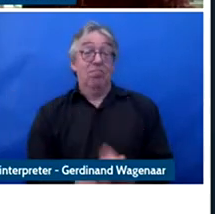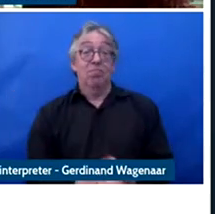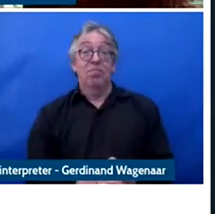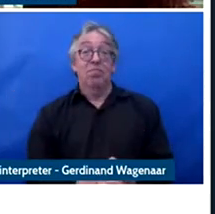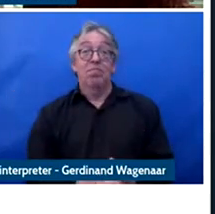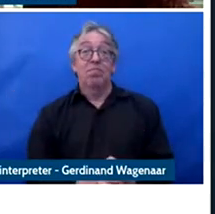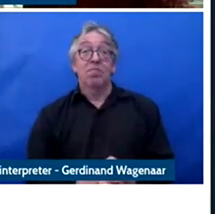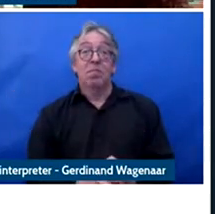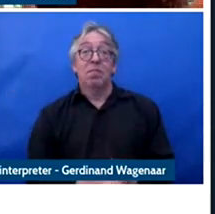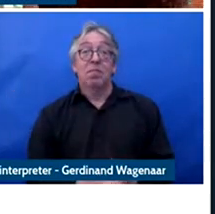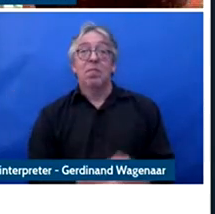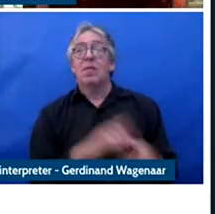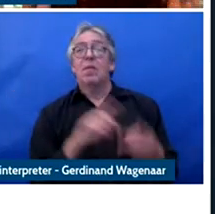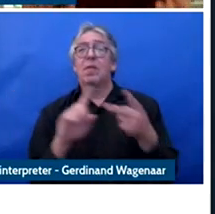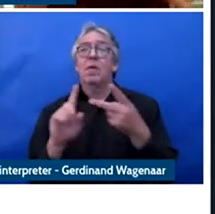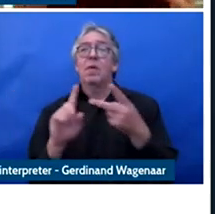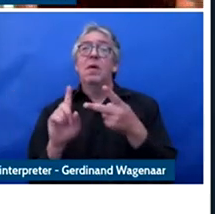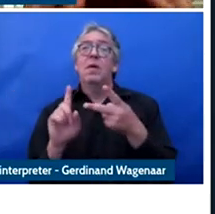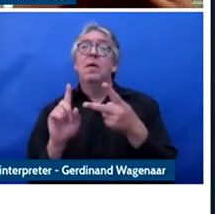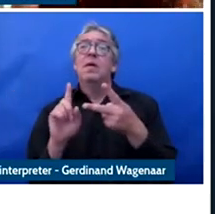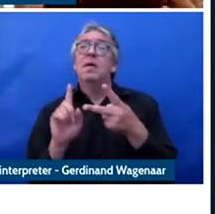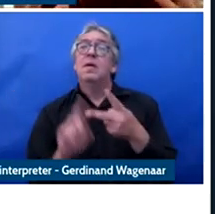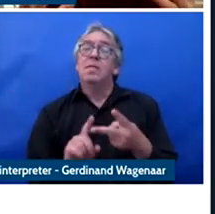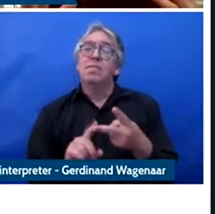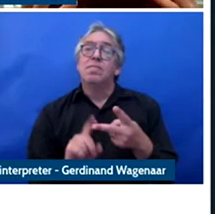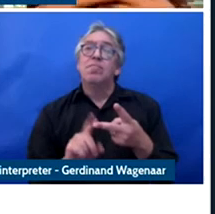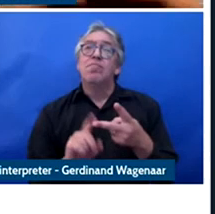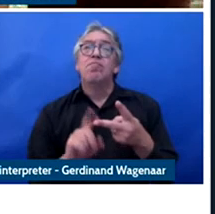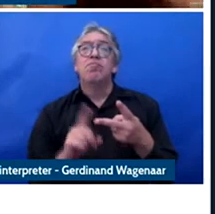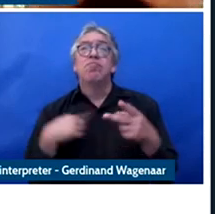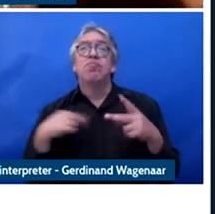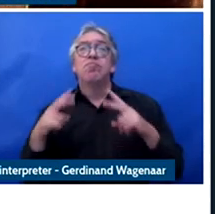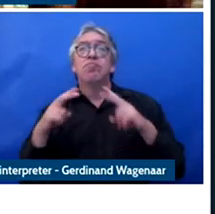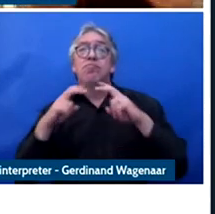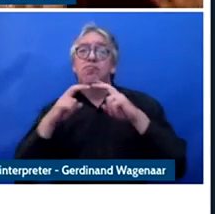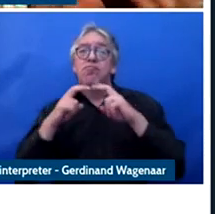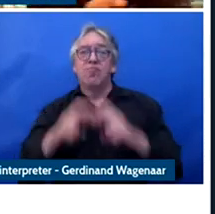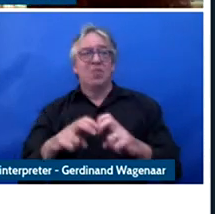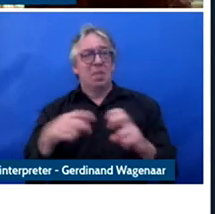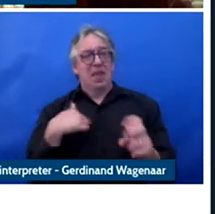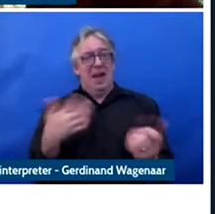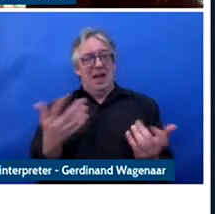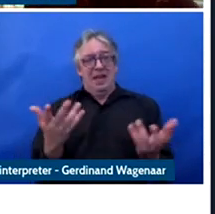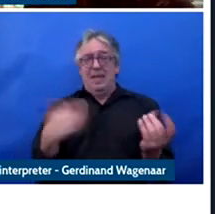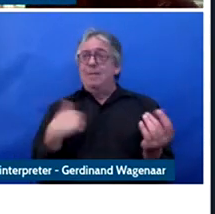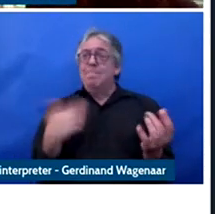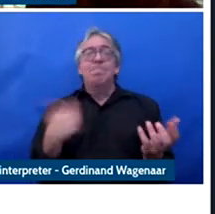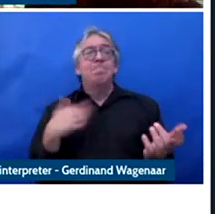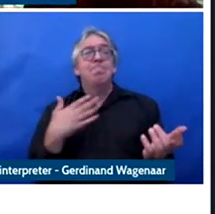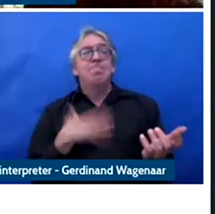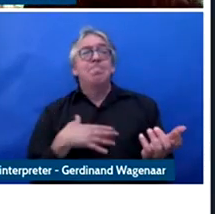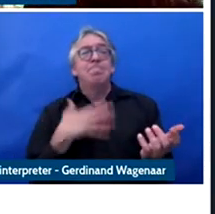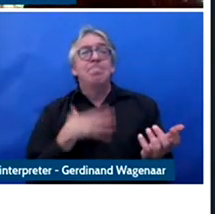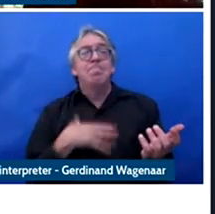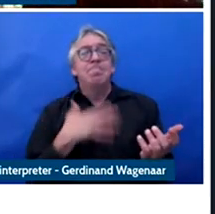I really made an every time to capture the universe of the experience that we